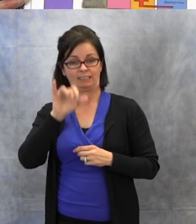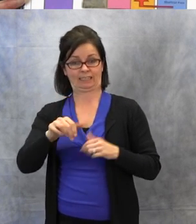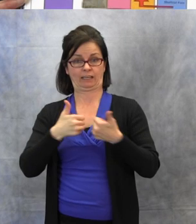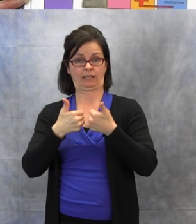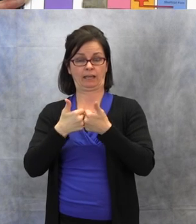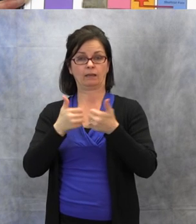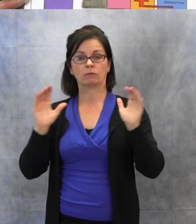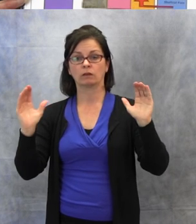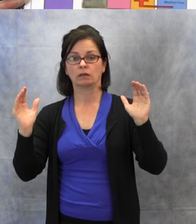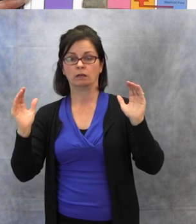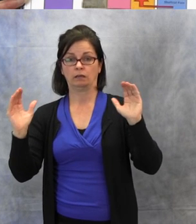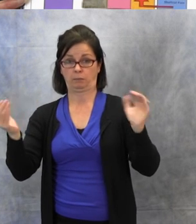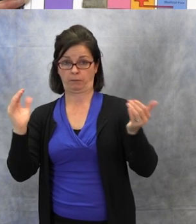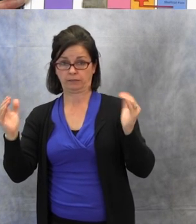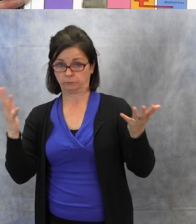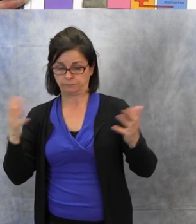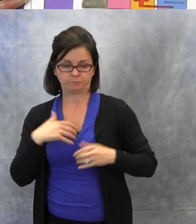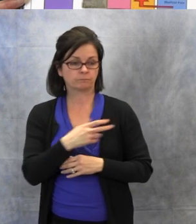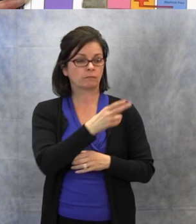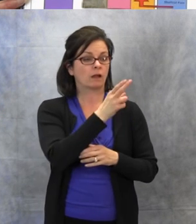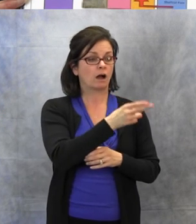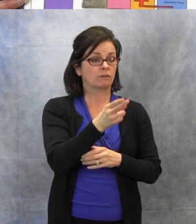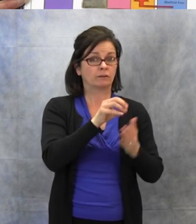in a mainstream setting, when you're maybe only one